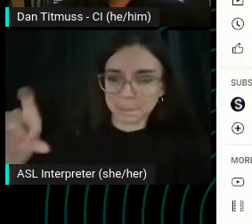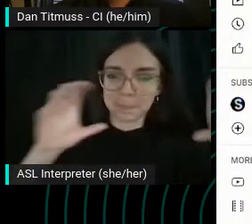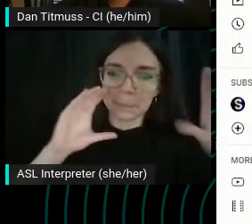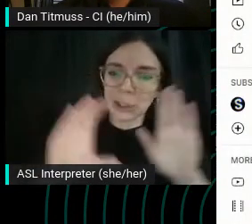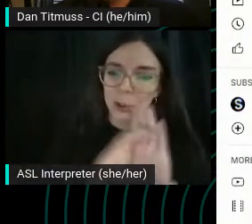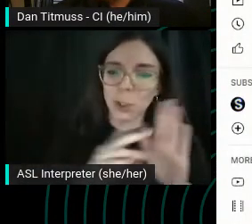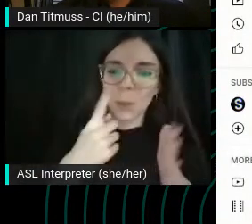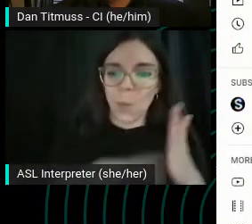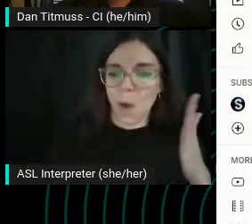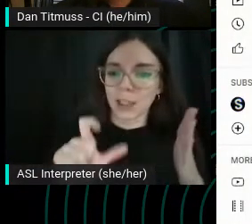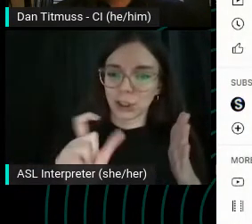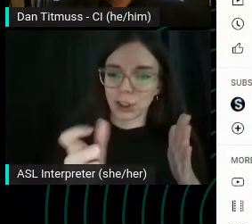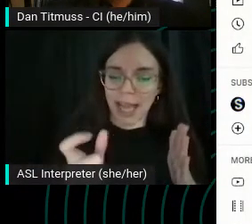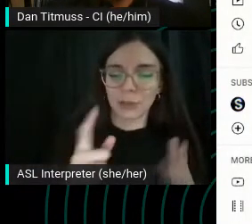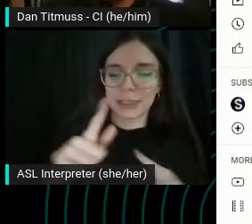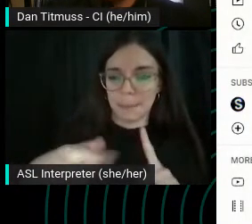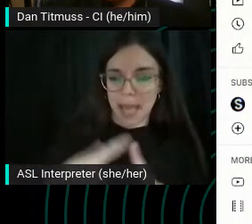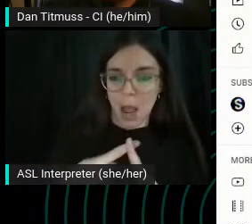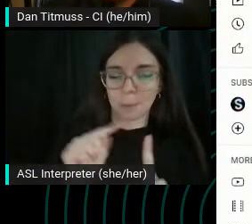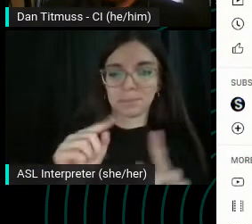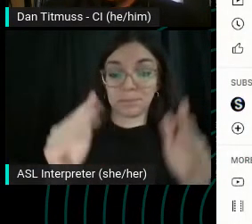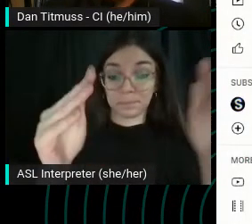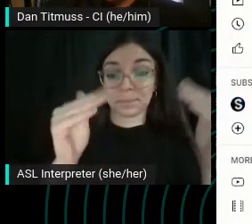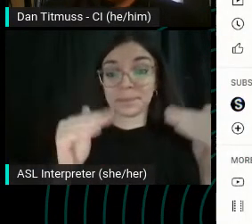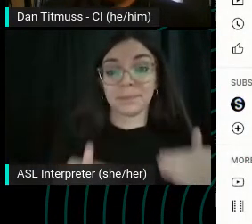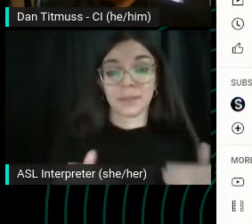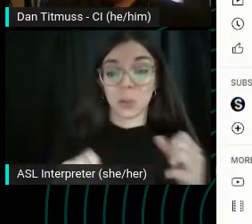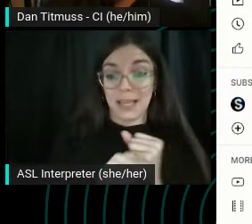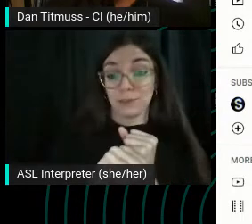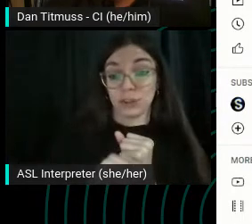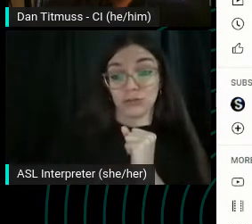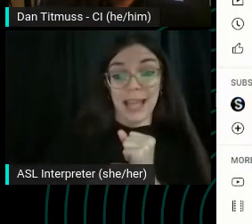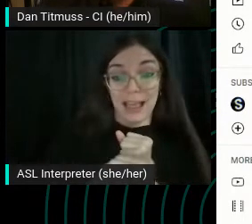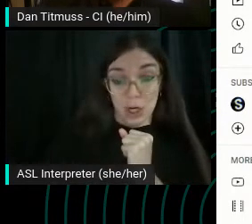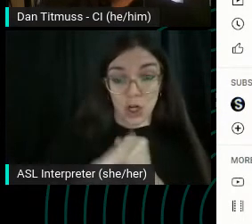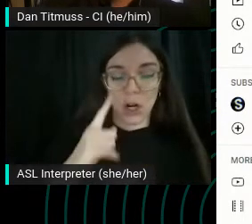we have the trailer be strategic here.